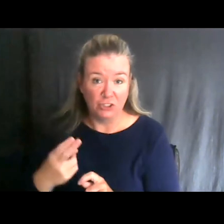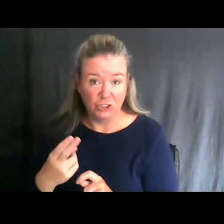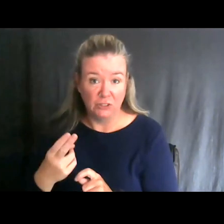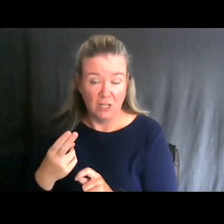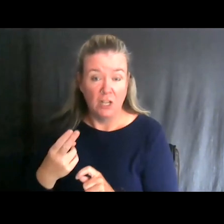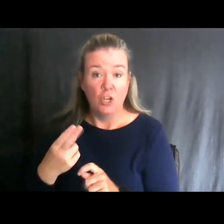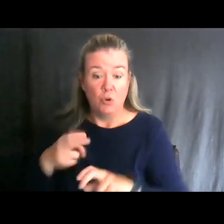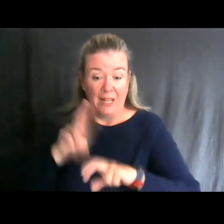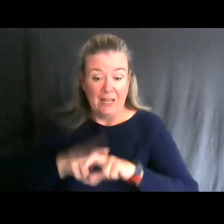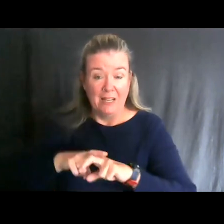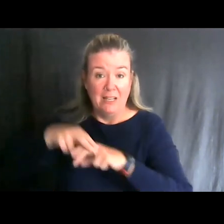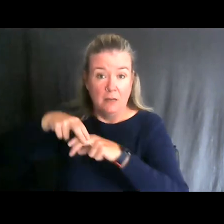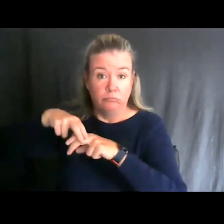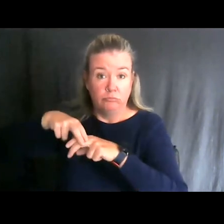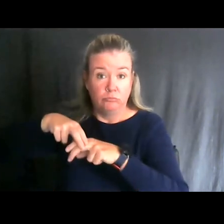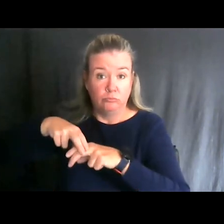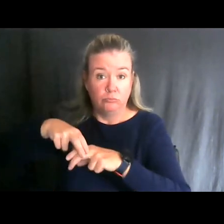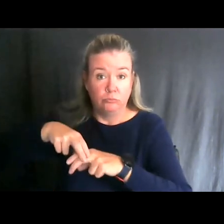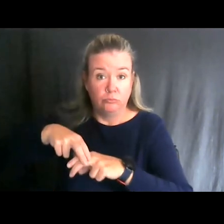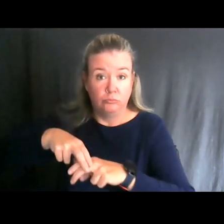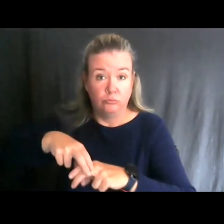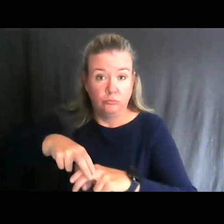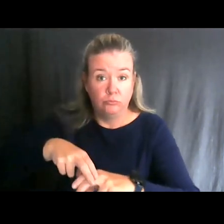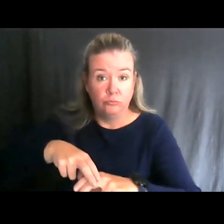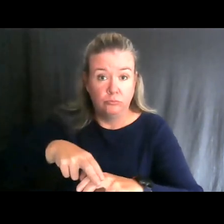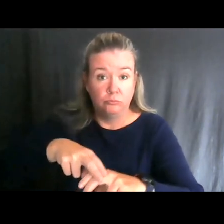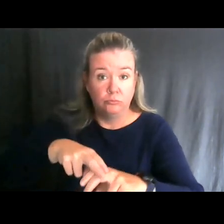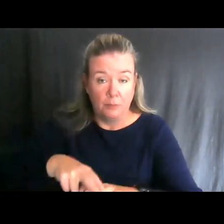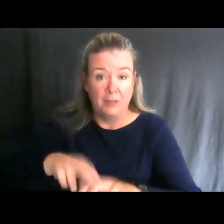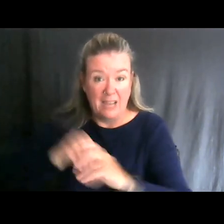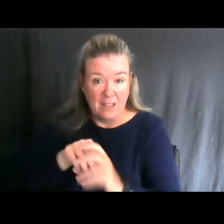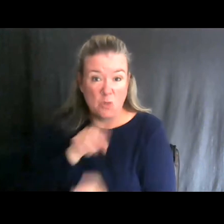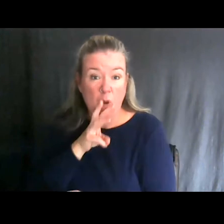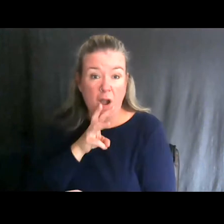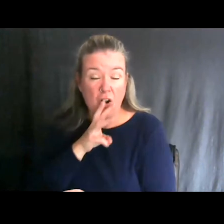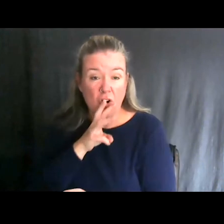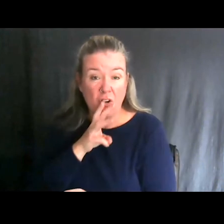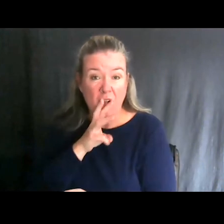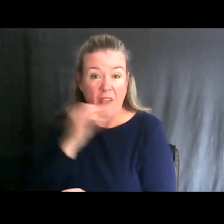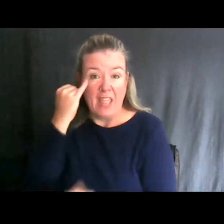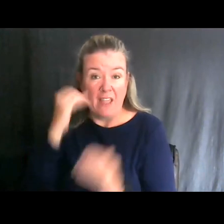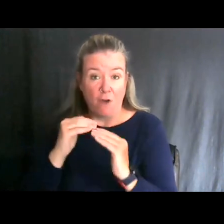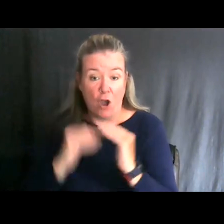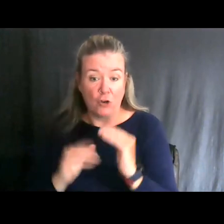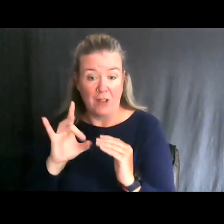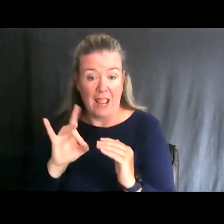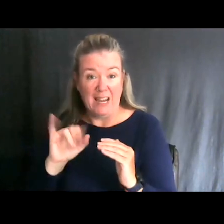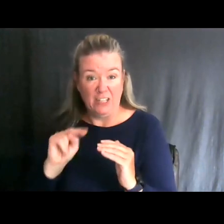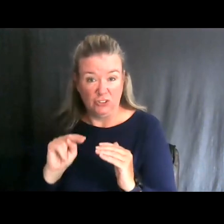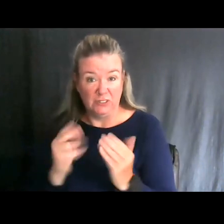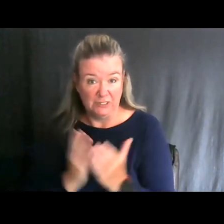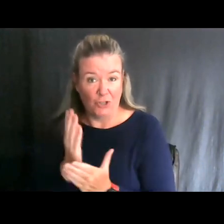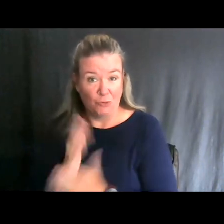bed and, as long as you don't go eight inches, you're typically pretty safe.